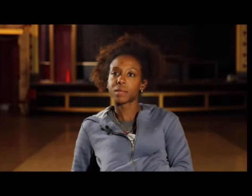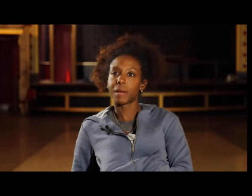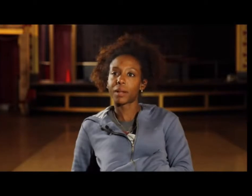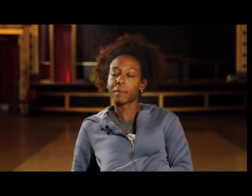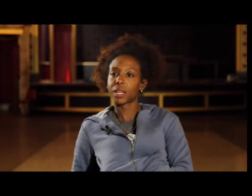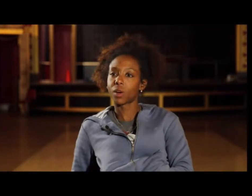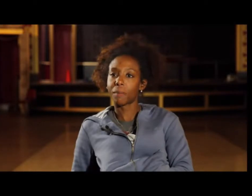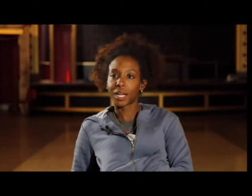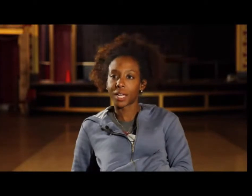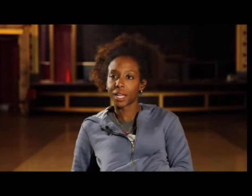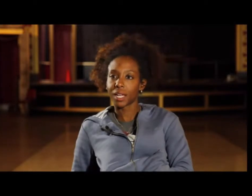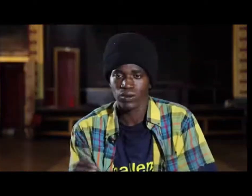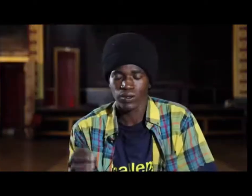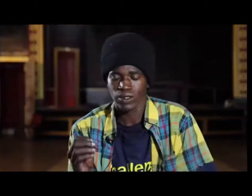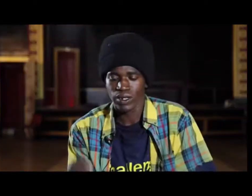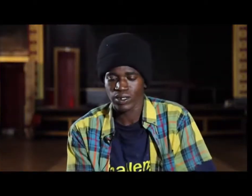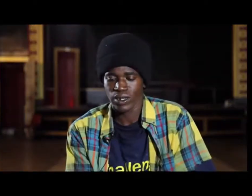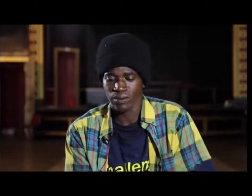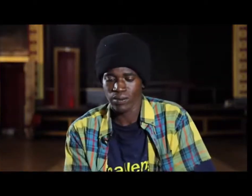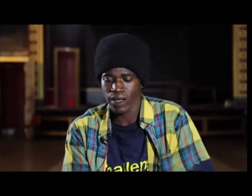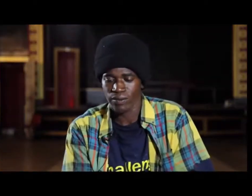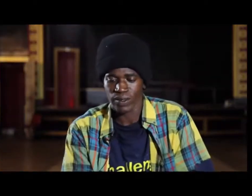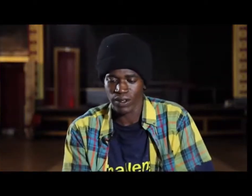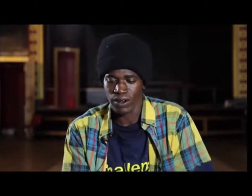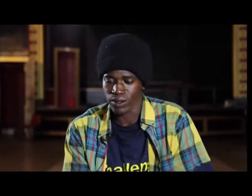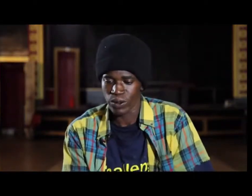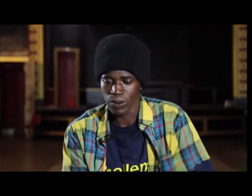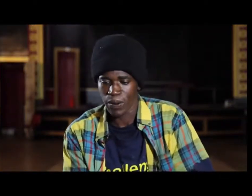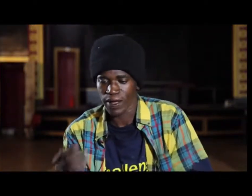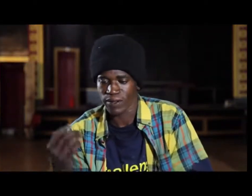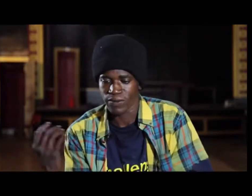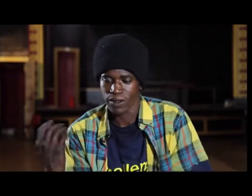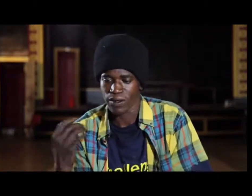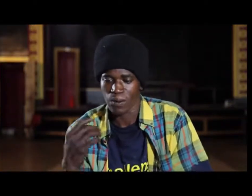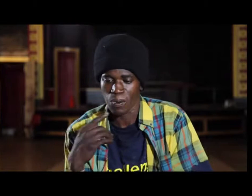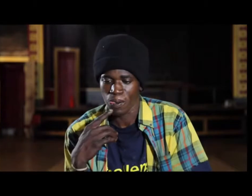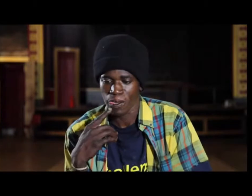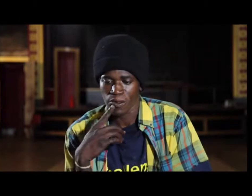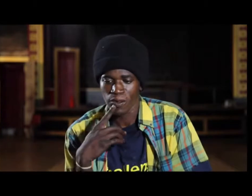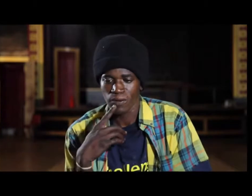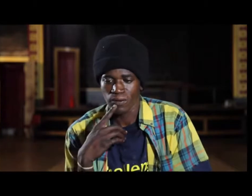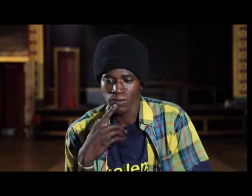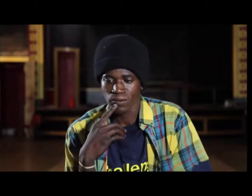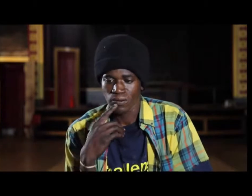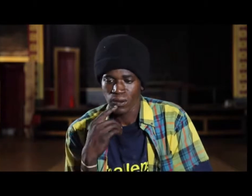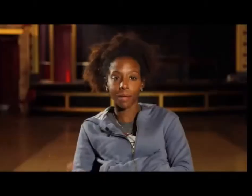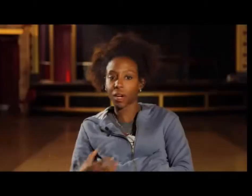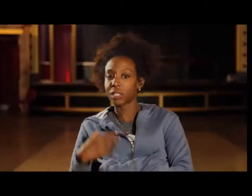i think it it teaches them how to be um independent it teaches them how to